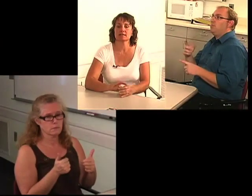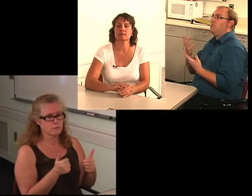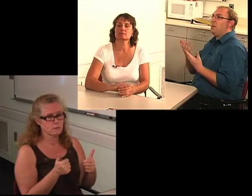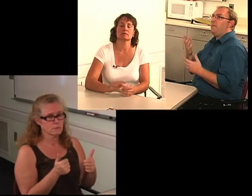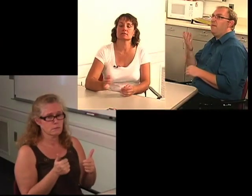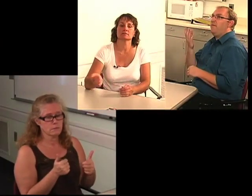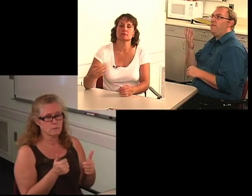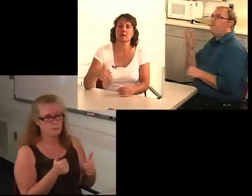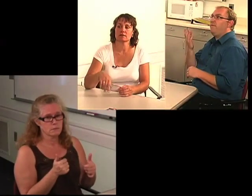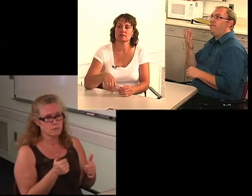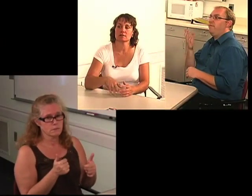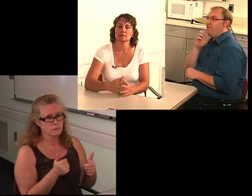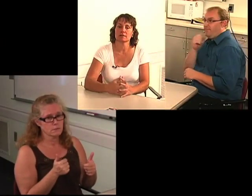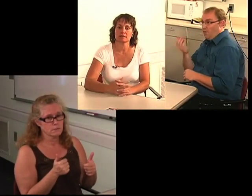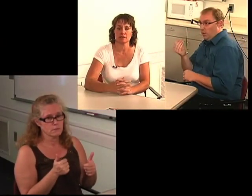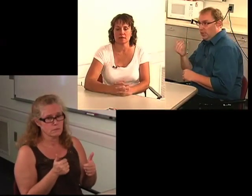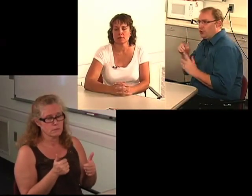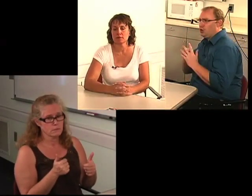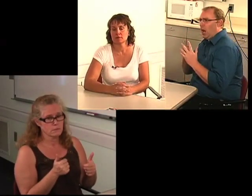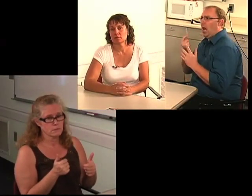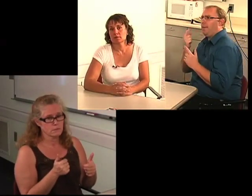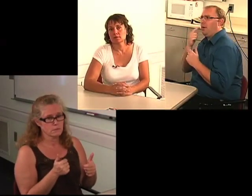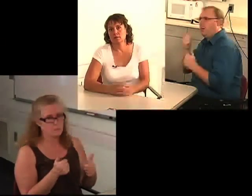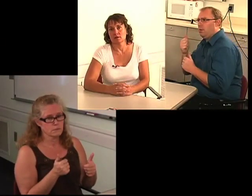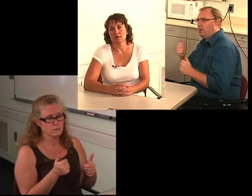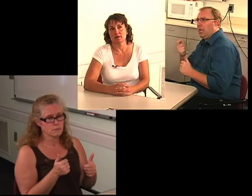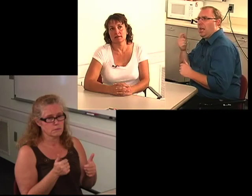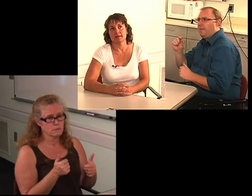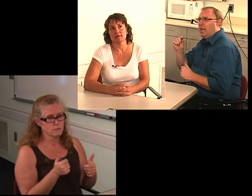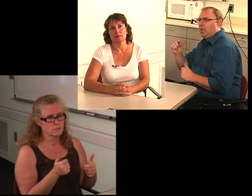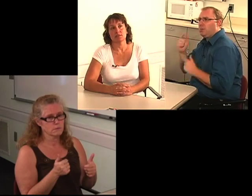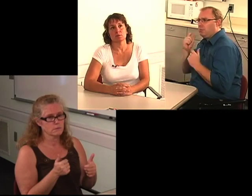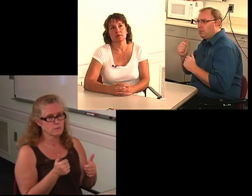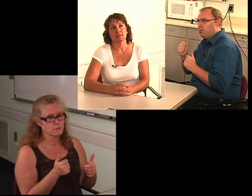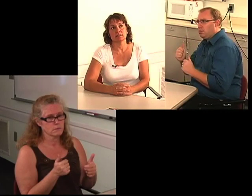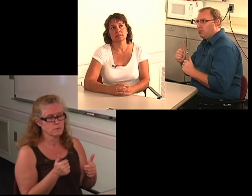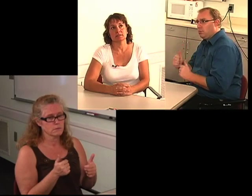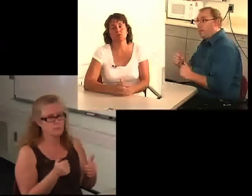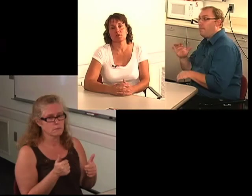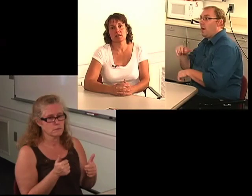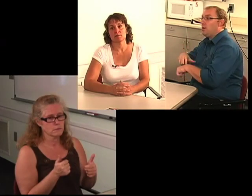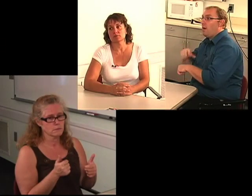And by 23, I was wearing hearing aids.